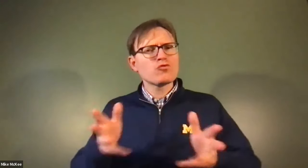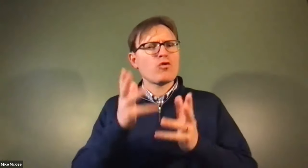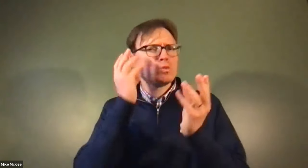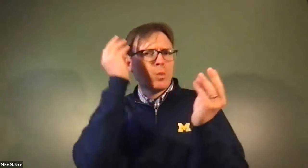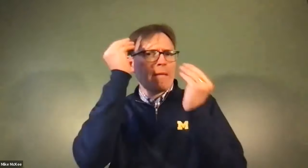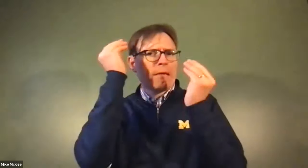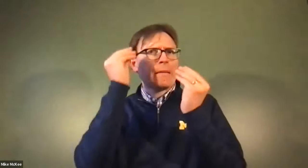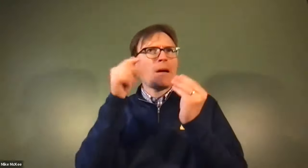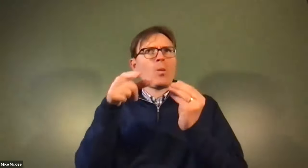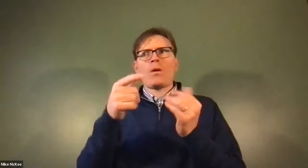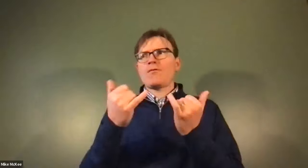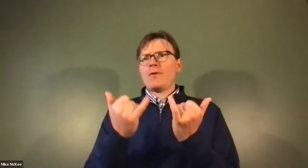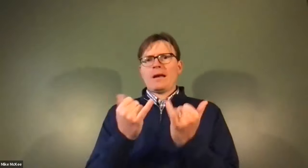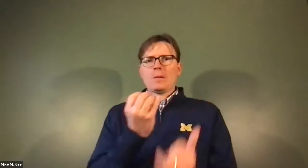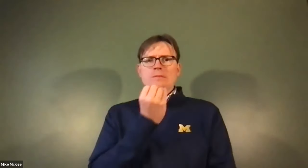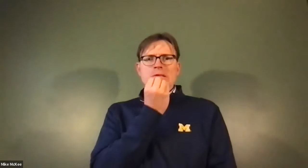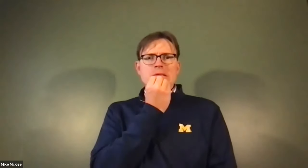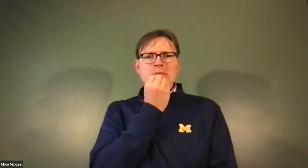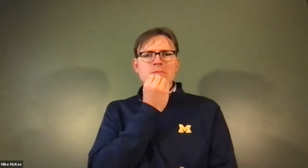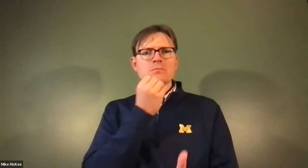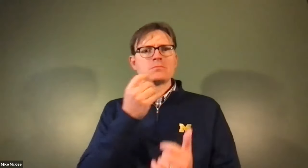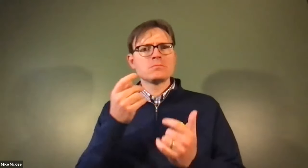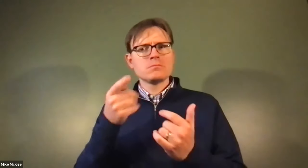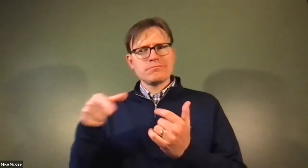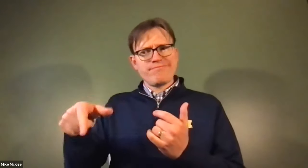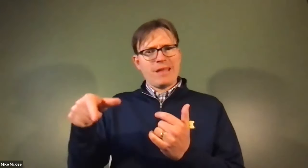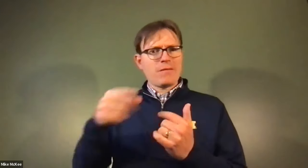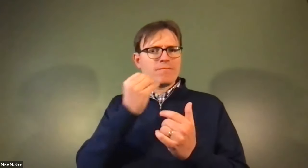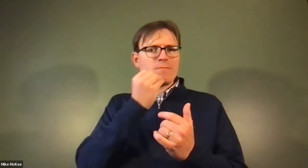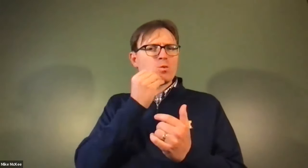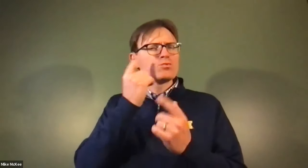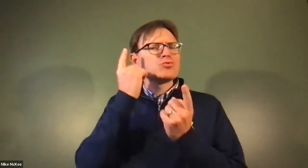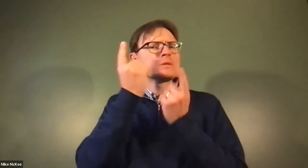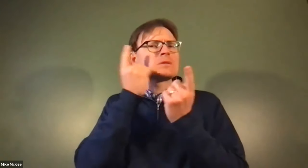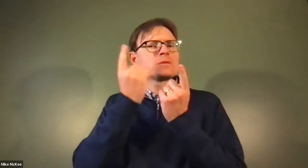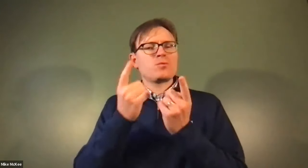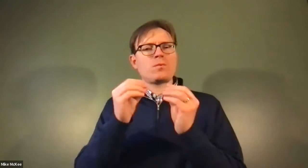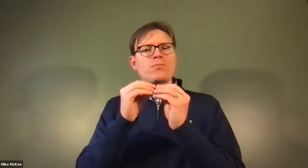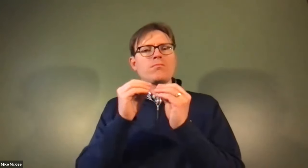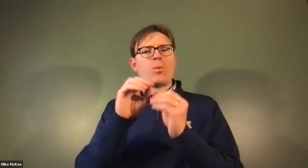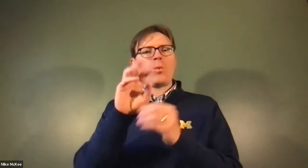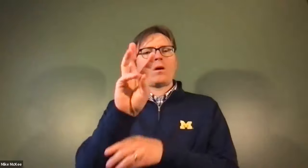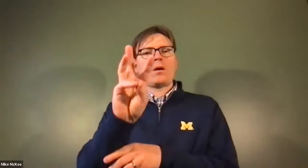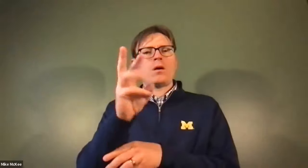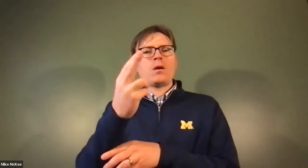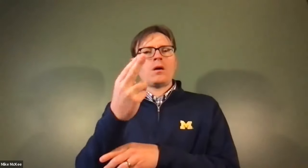James Cech: it's not really a healthy diet, so I want to encourage you all to think about your diet what kinds of food, are you eating.